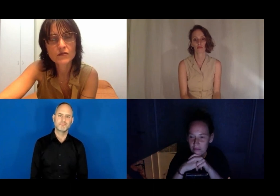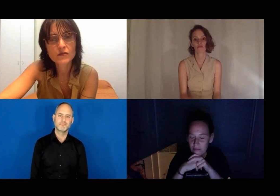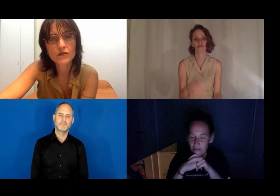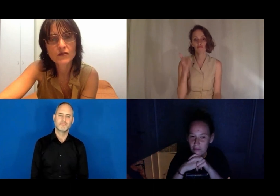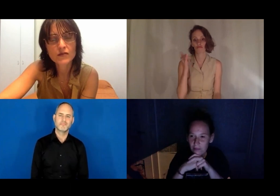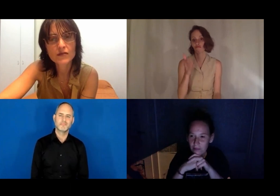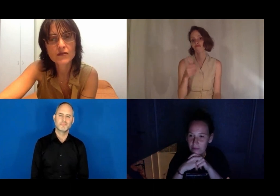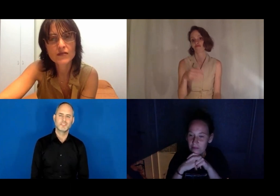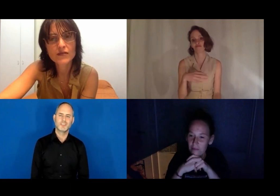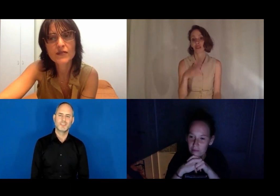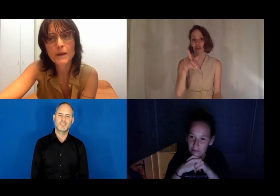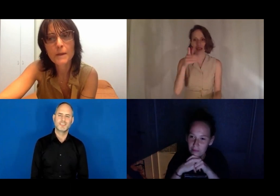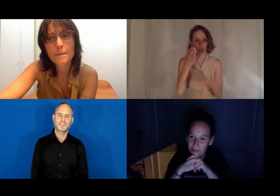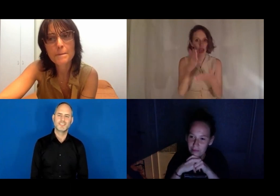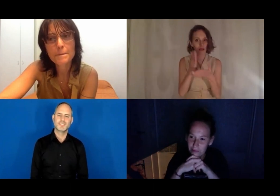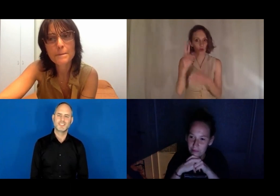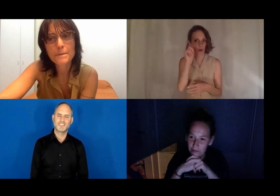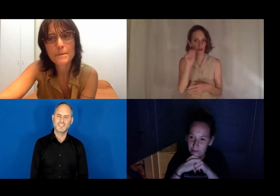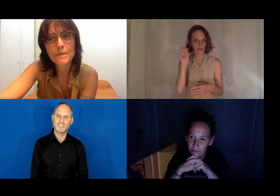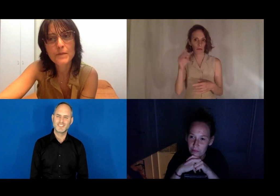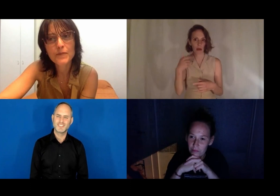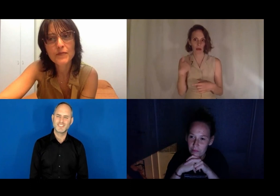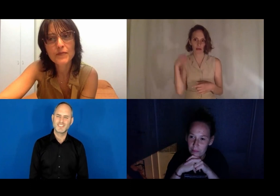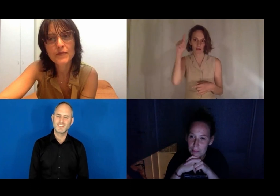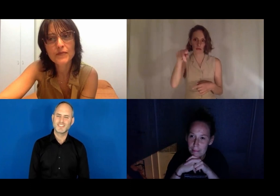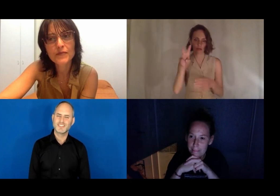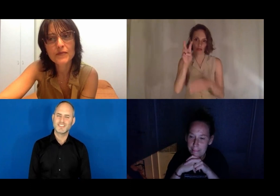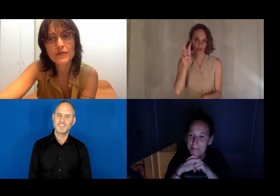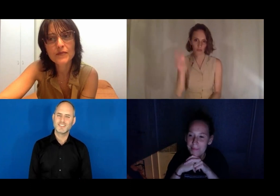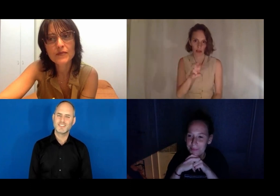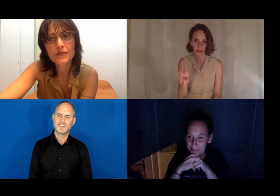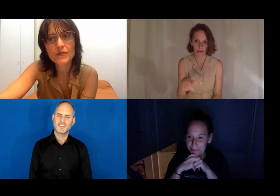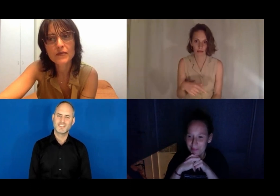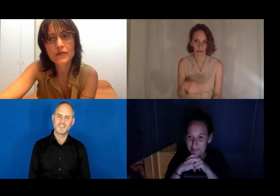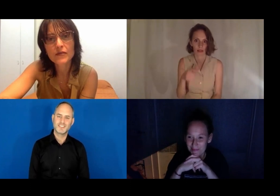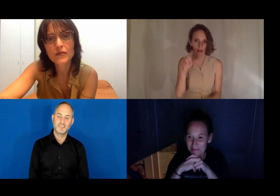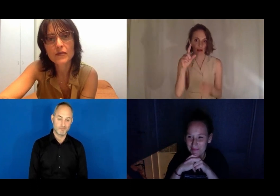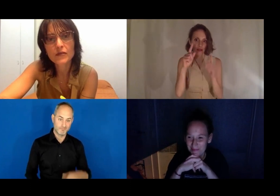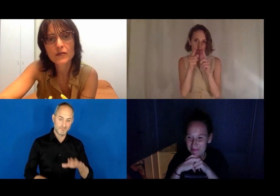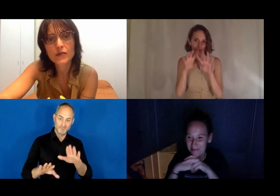Kassandra Wedel: Yes. In November, I will be in Switzerland. And, you know, I tried...